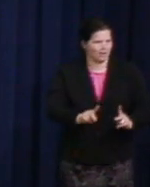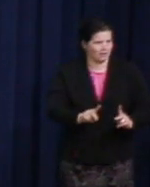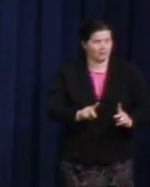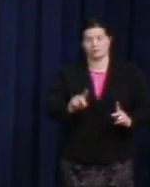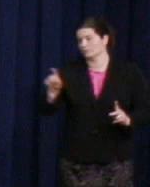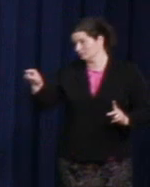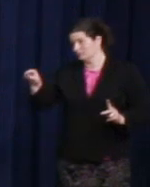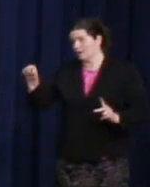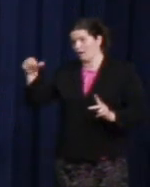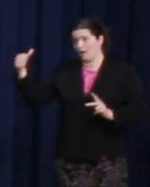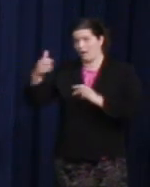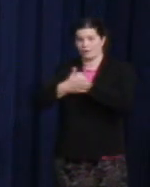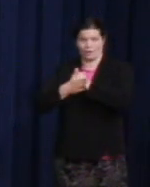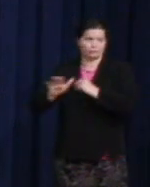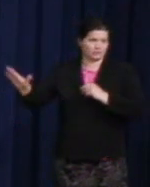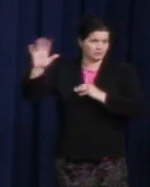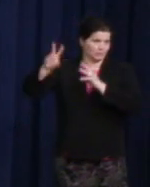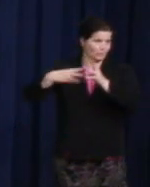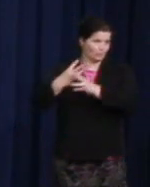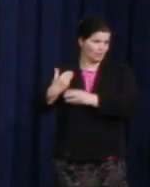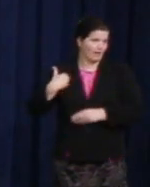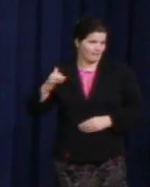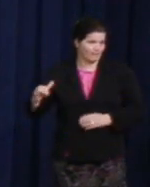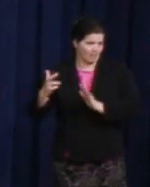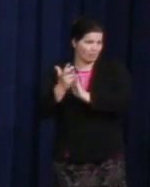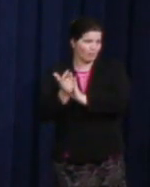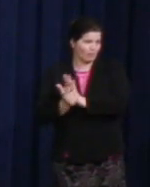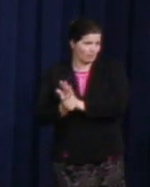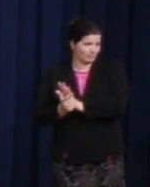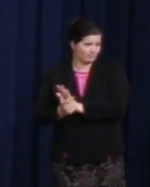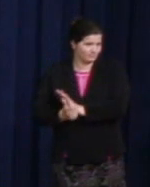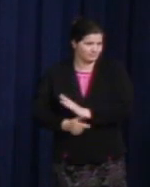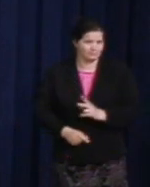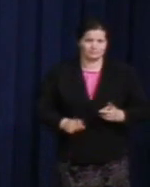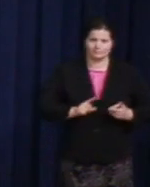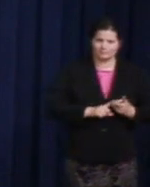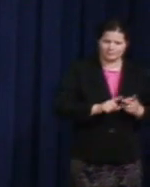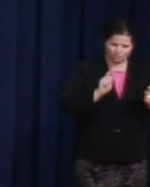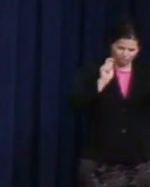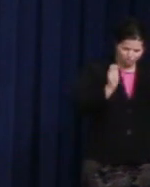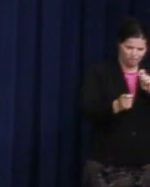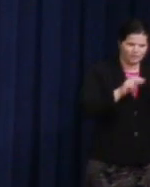who seek to eliminate sexual orientation from the United Nations resolution